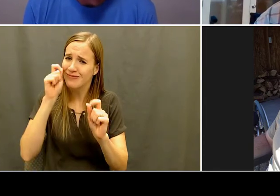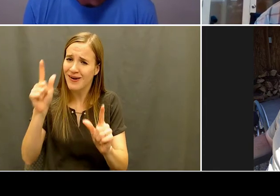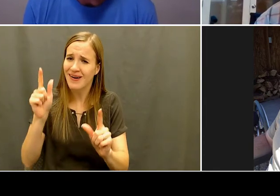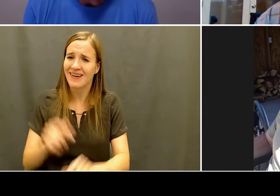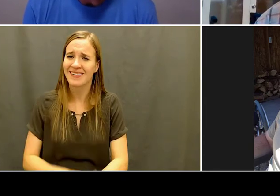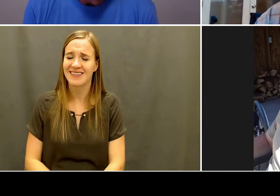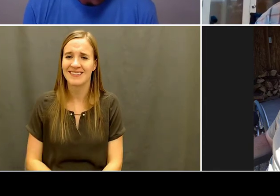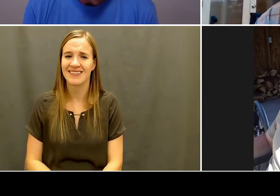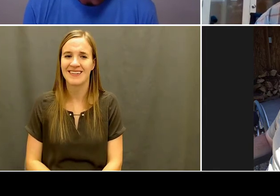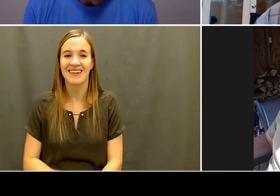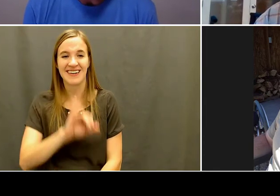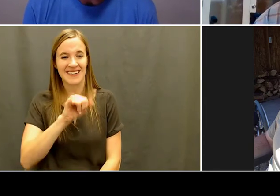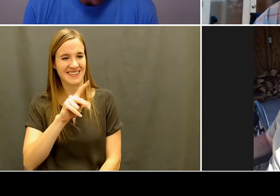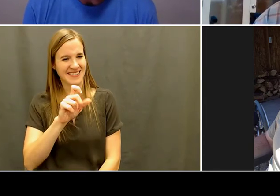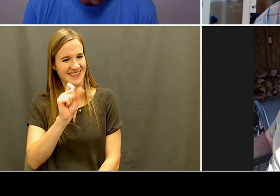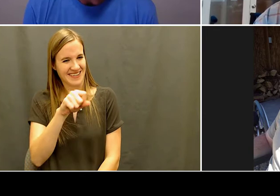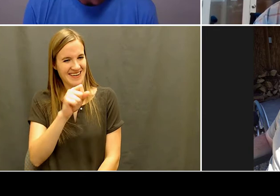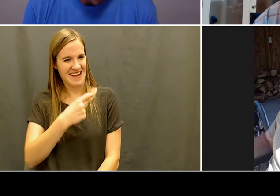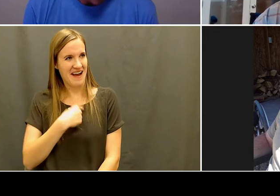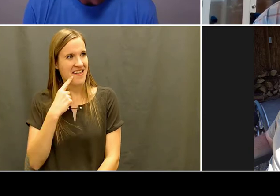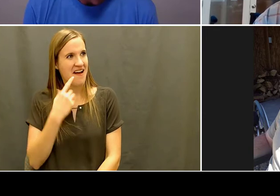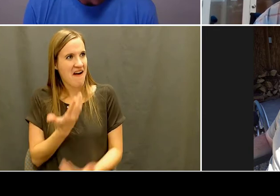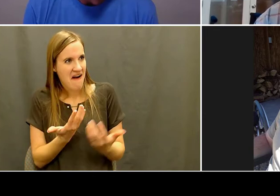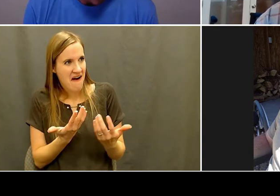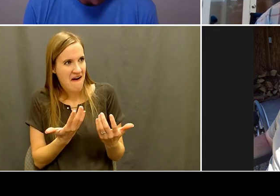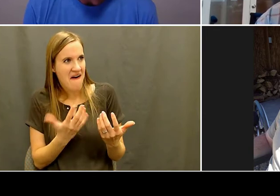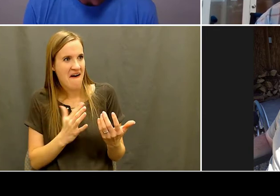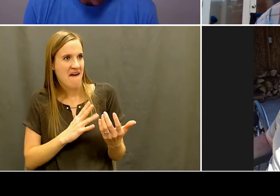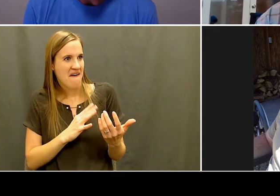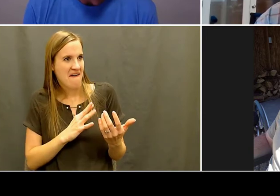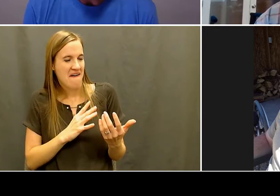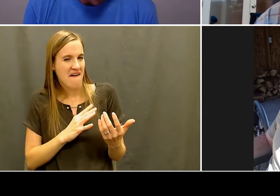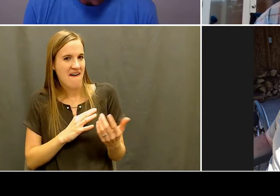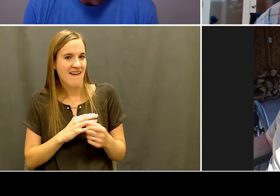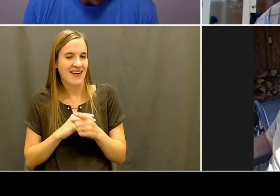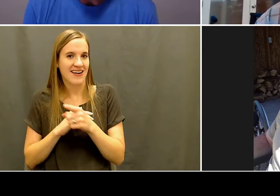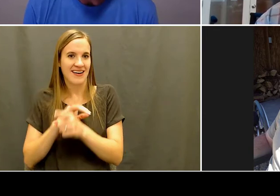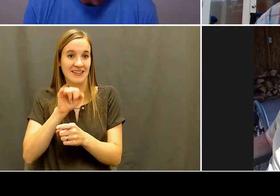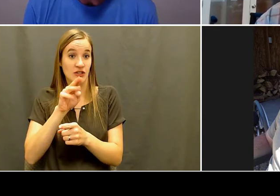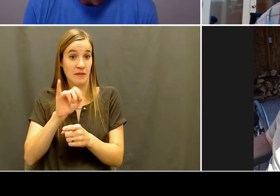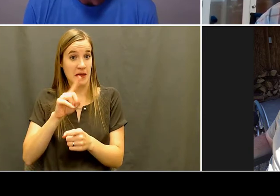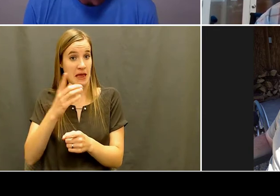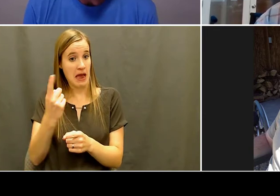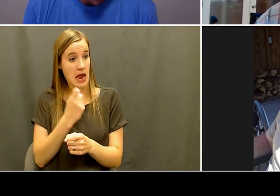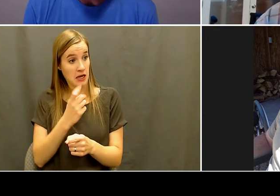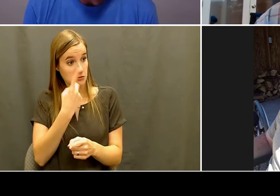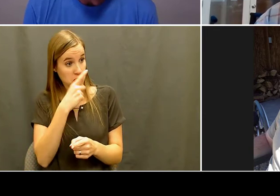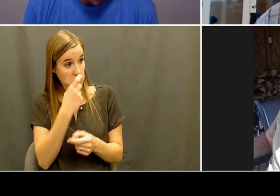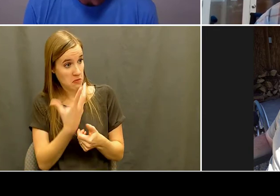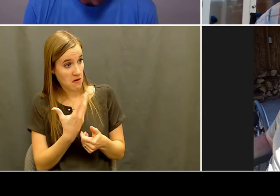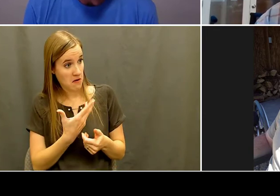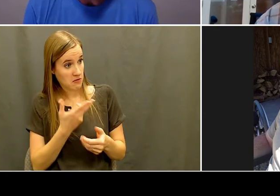would love to do that. That would be cool. Because I think the last time I even saw you was at the Chair Hoops